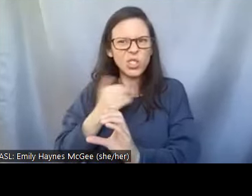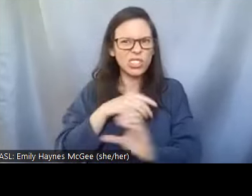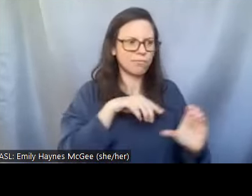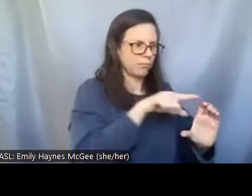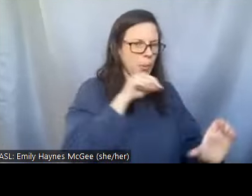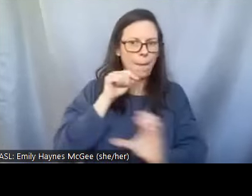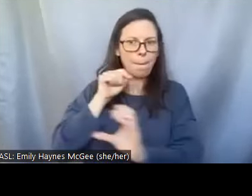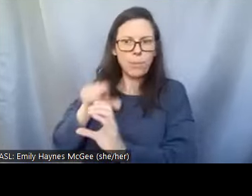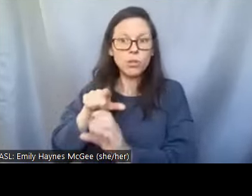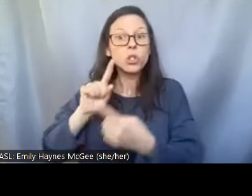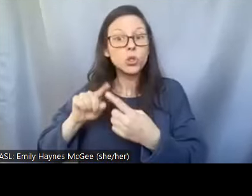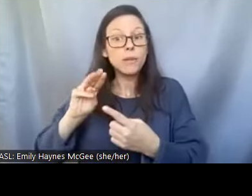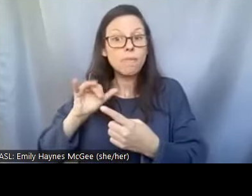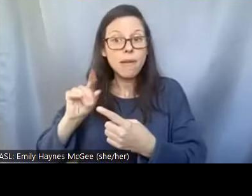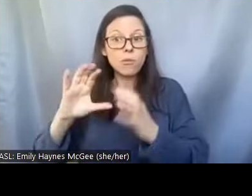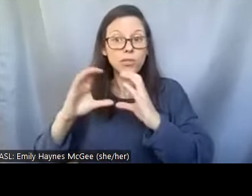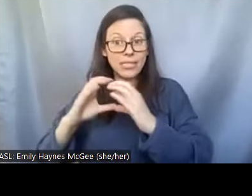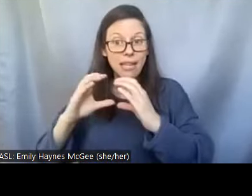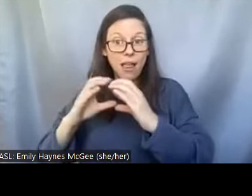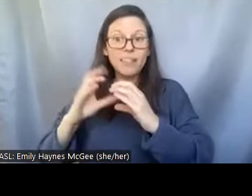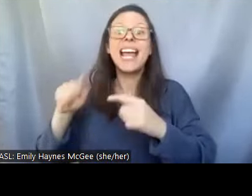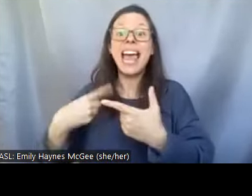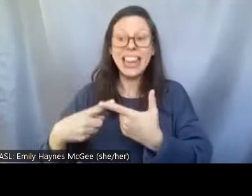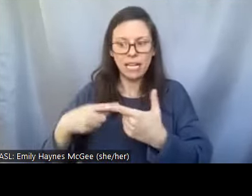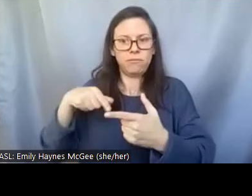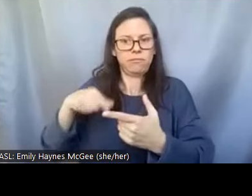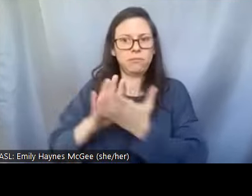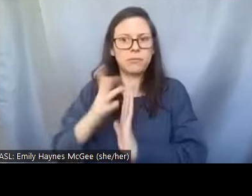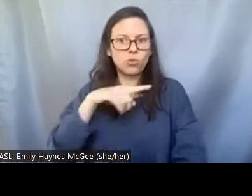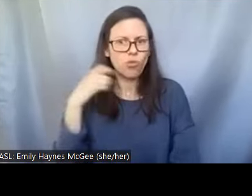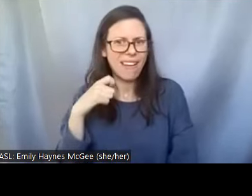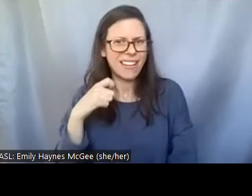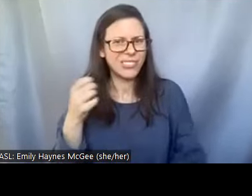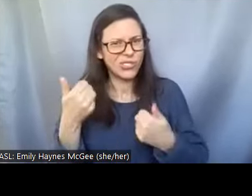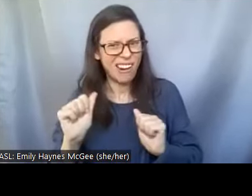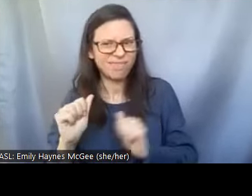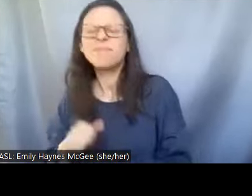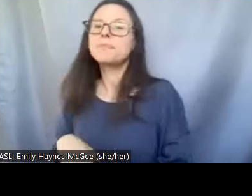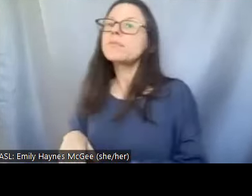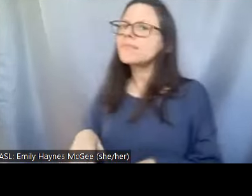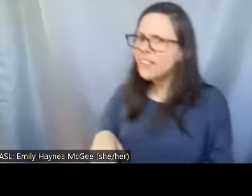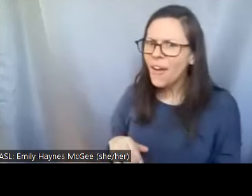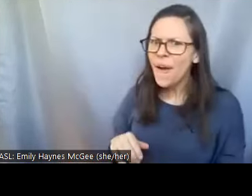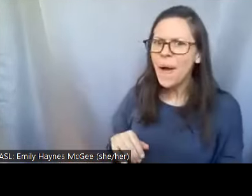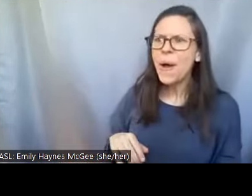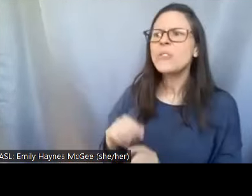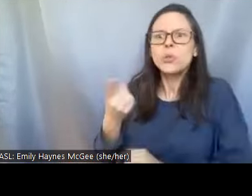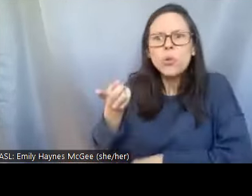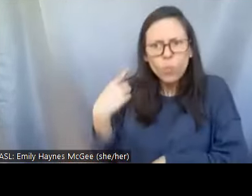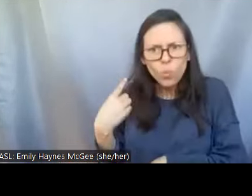Shellie: That is so neat. That you're taking the species that does this naturally, but because